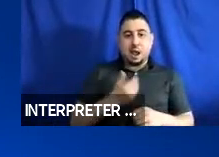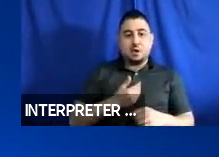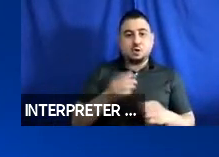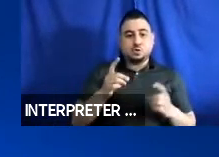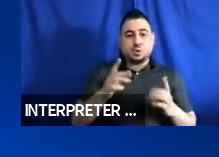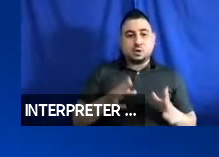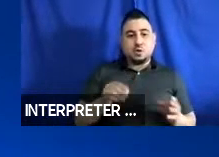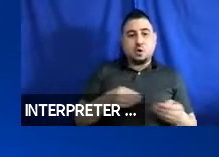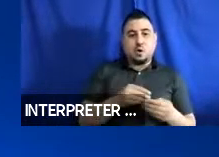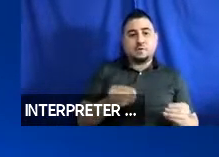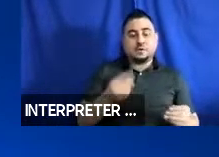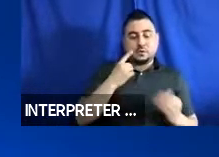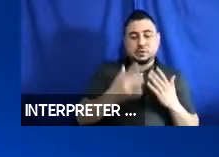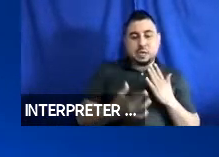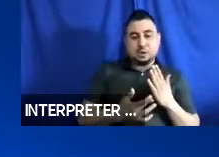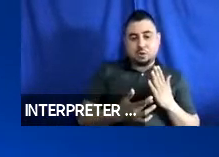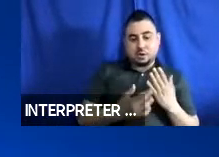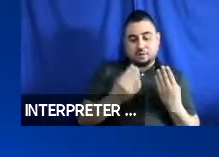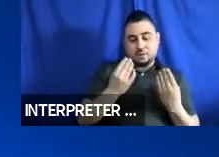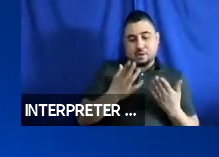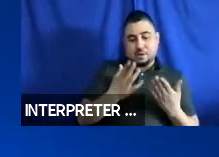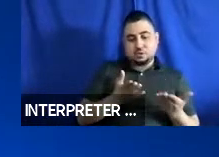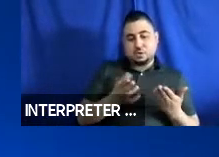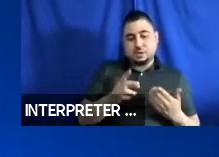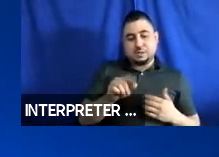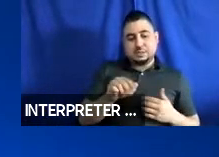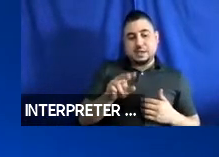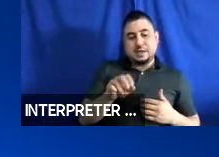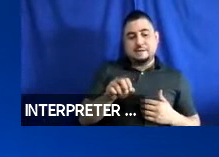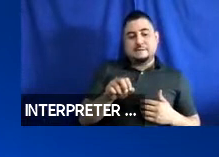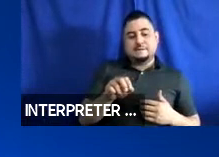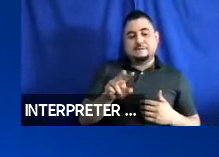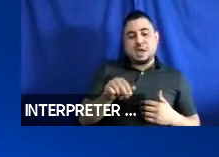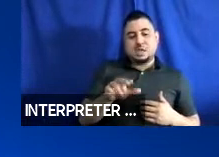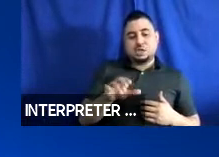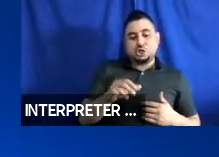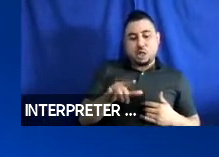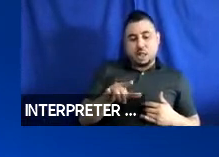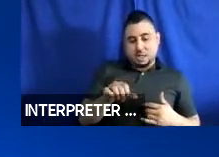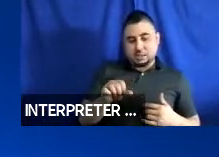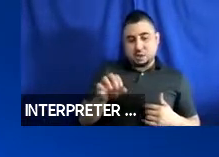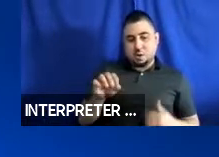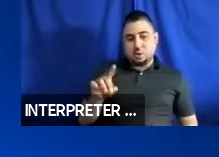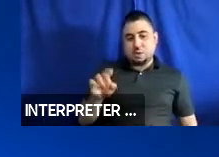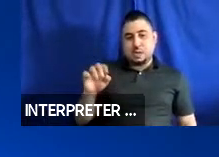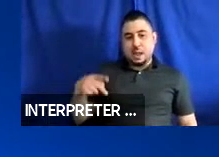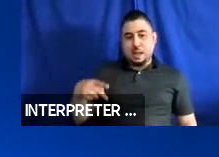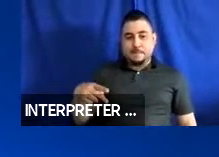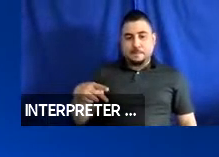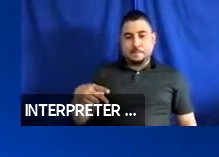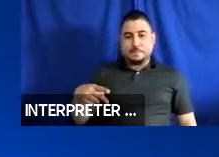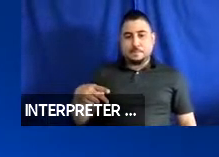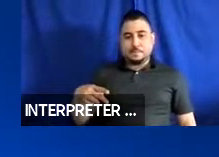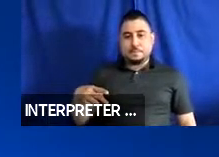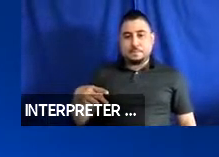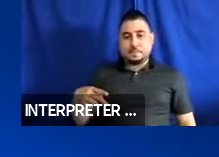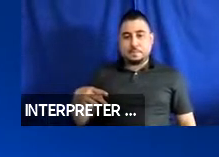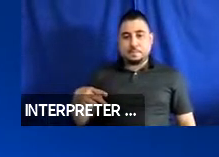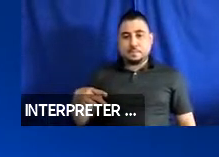Office of Technical and Information Services, Dave Yanchulis, our friends at ODEP -- I’m almost done --